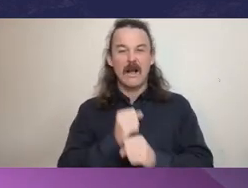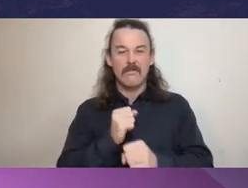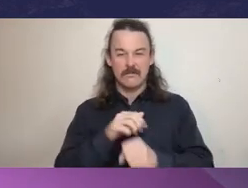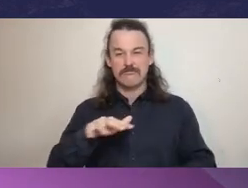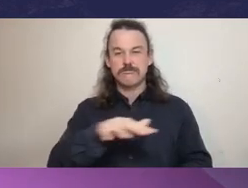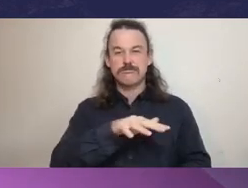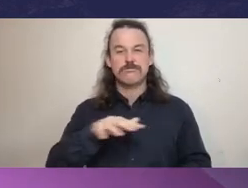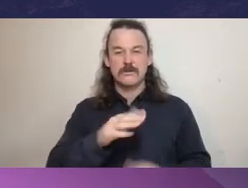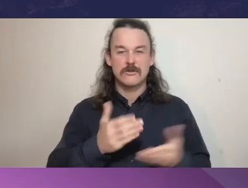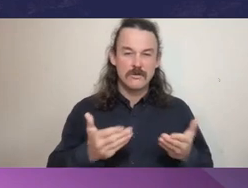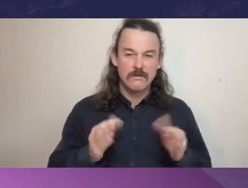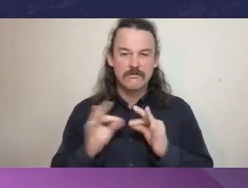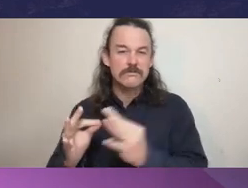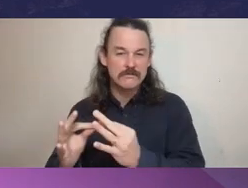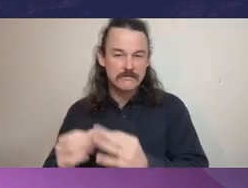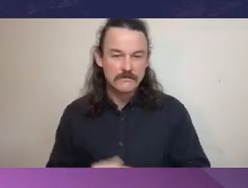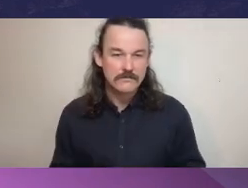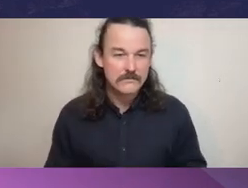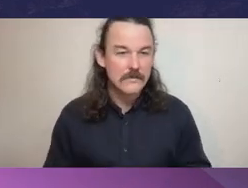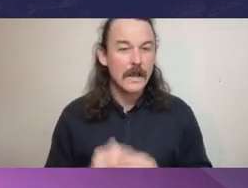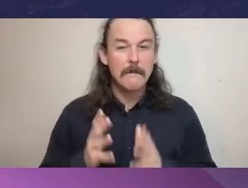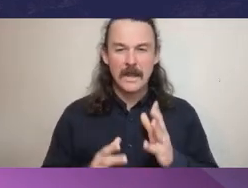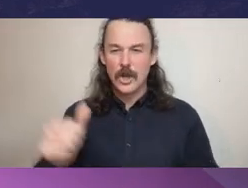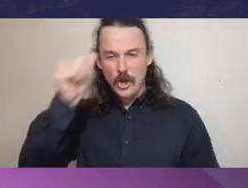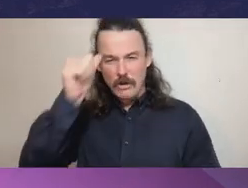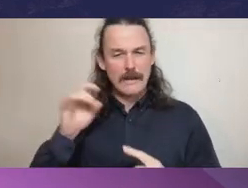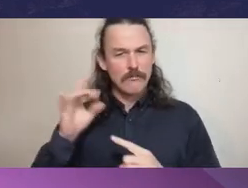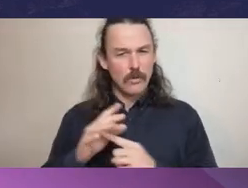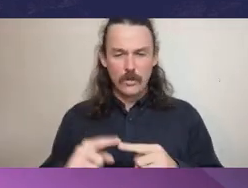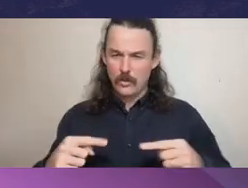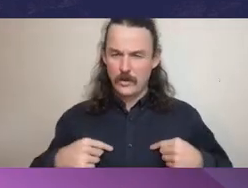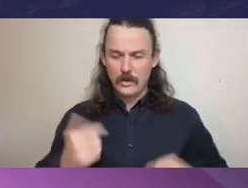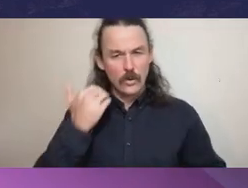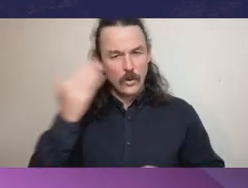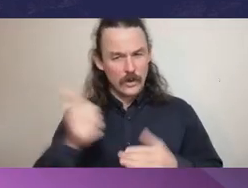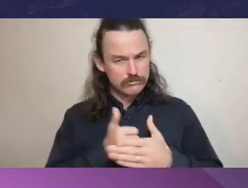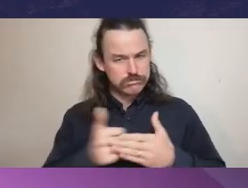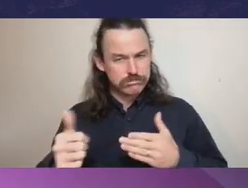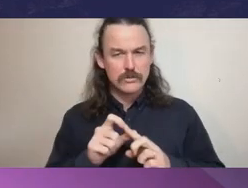and therefore understand the high standards of integrity we must hold ourselves to because of the confidence the community